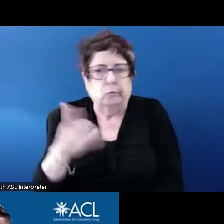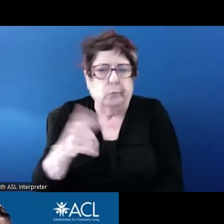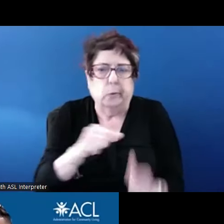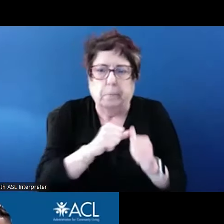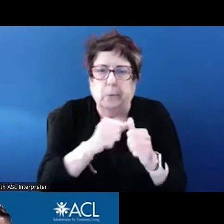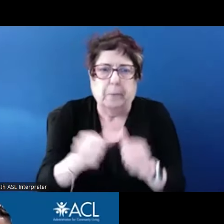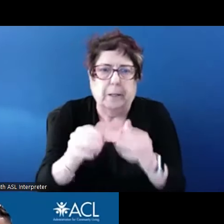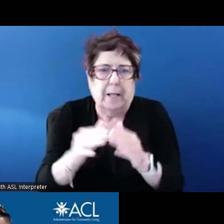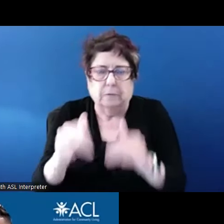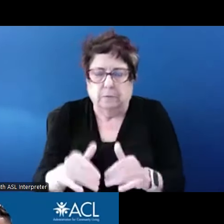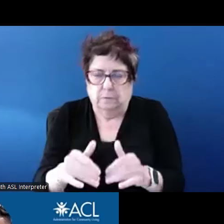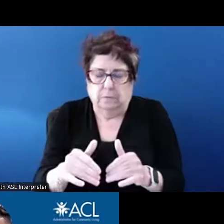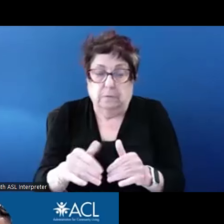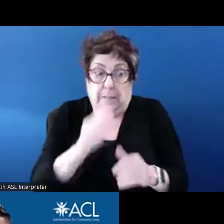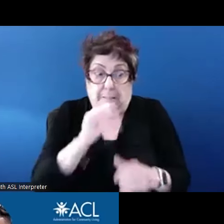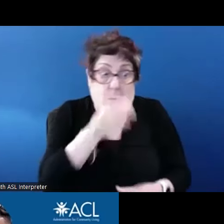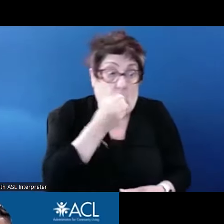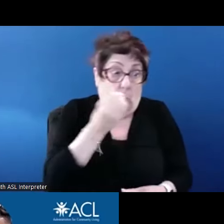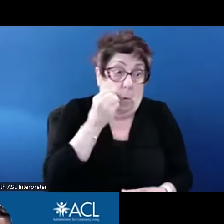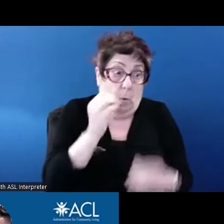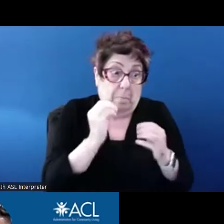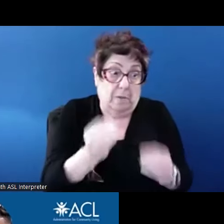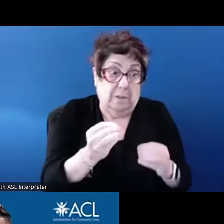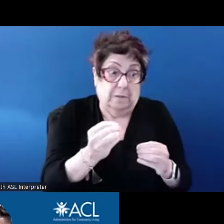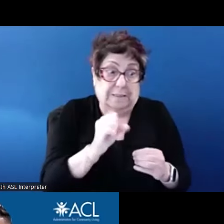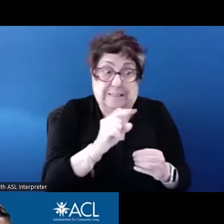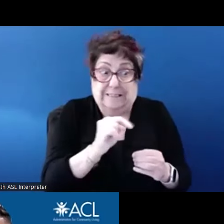their homelessness status because they of entered housing prior -- as long as they were homeless